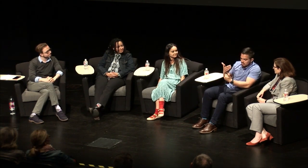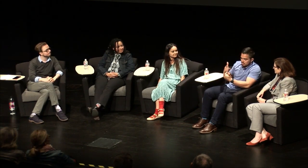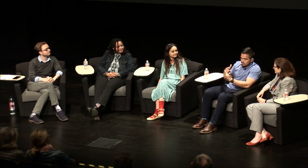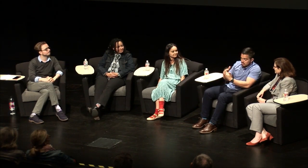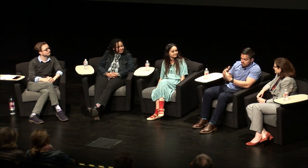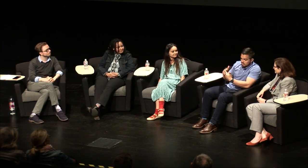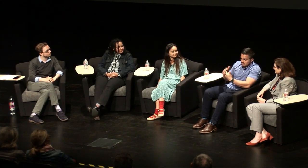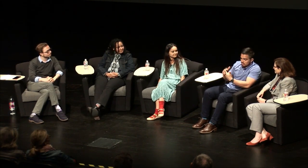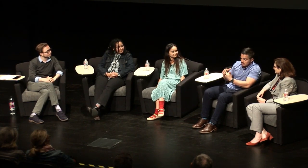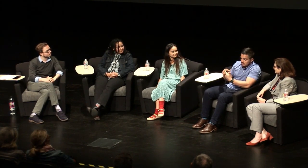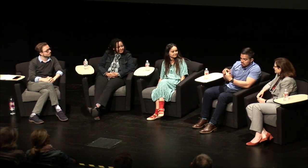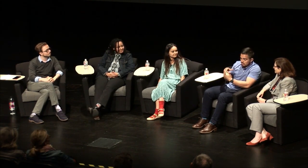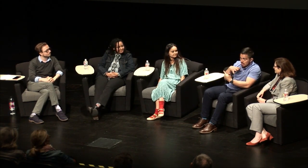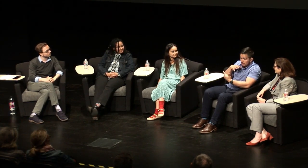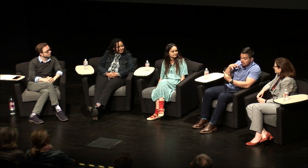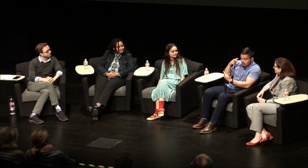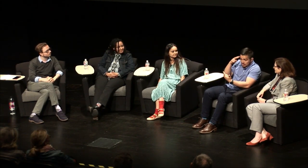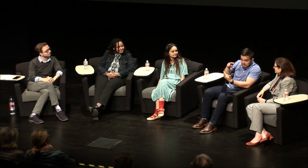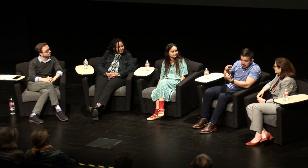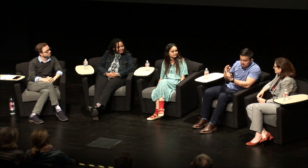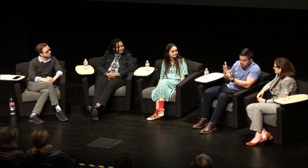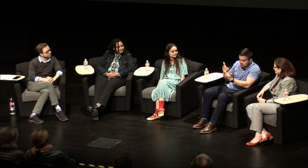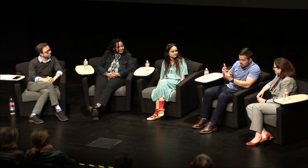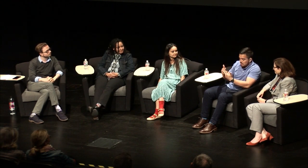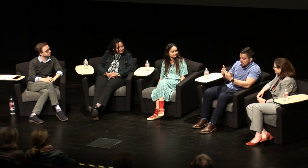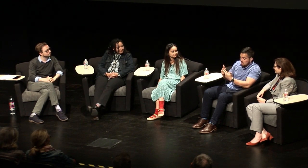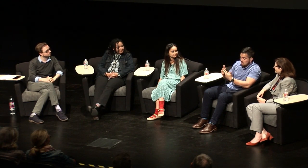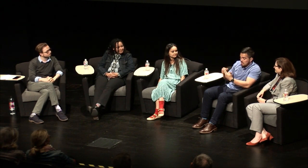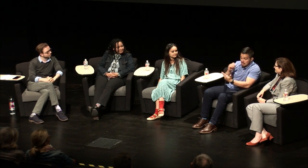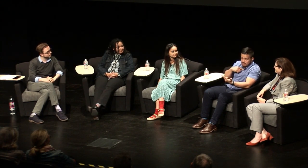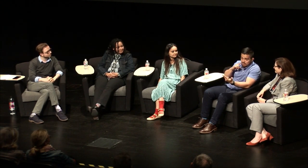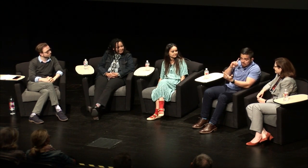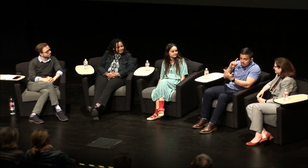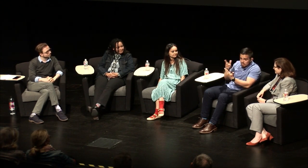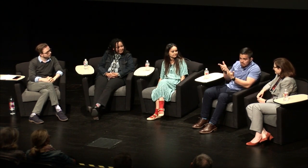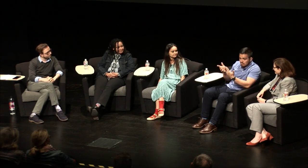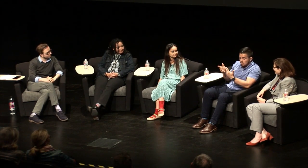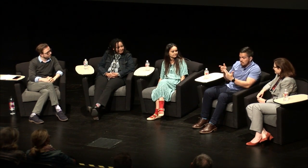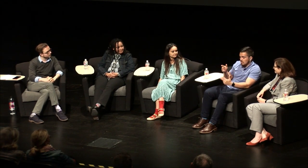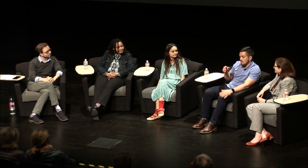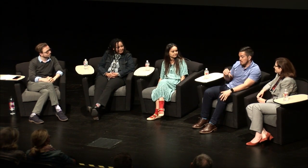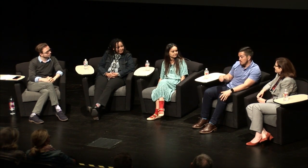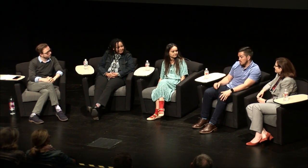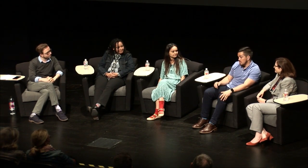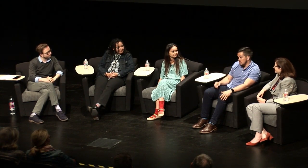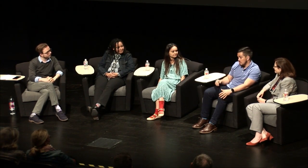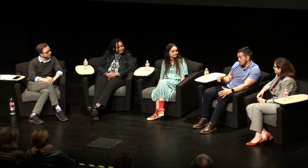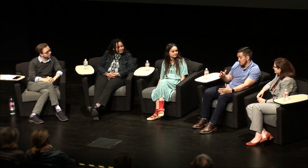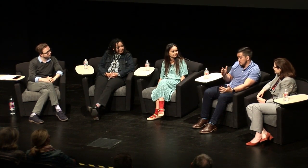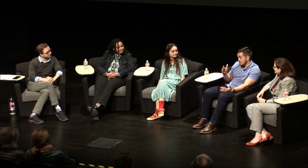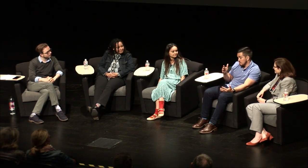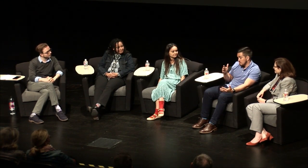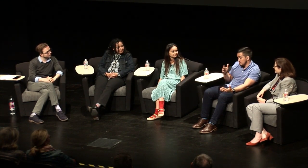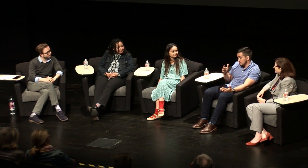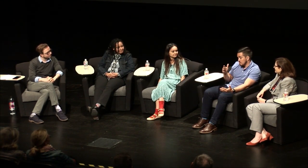[Moises:] So I'm a man. I'm Mexican. I'm Deaf.